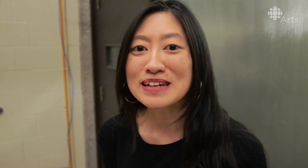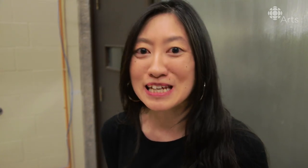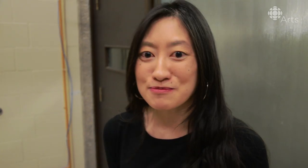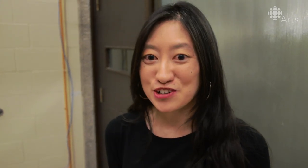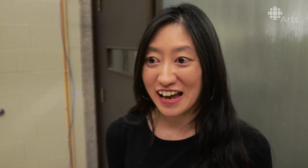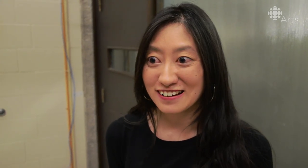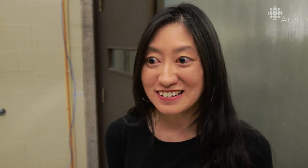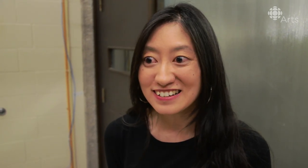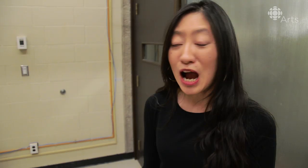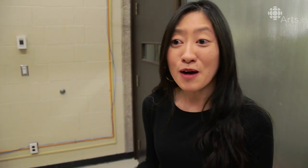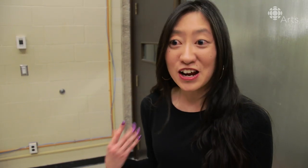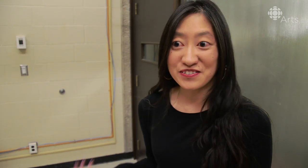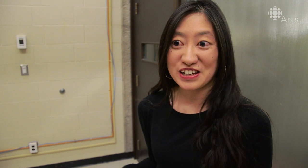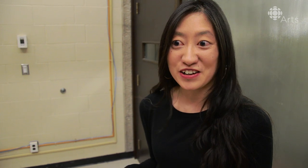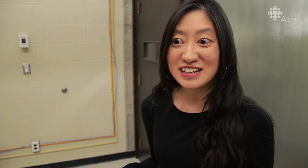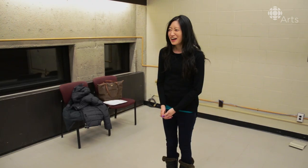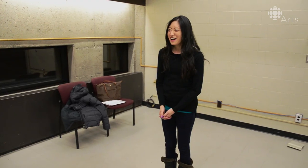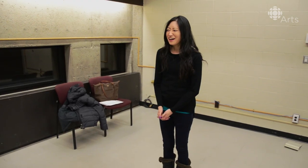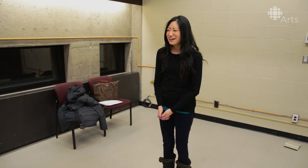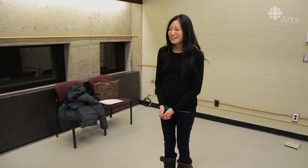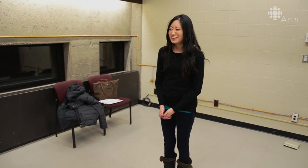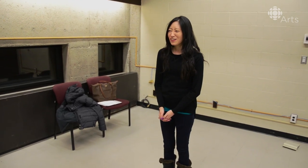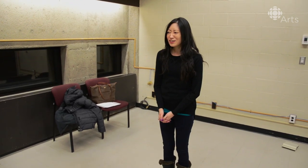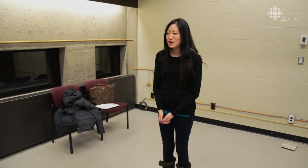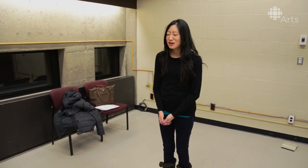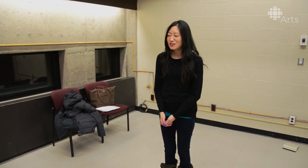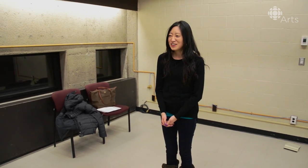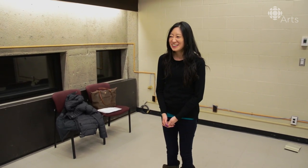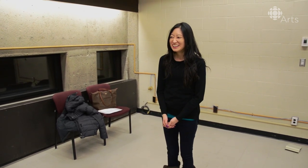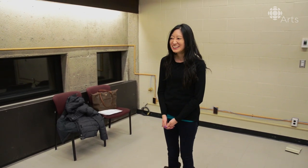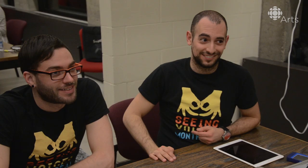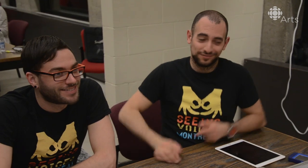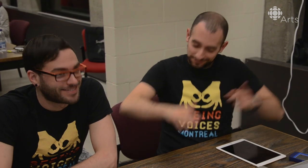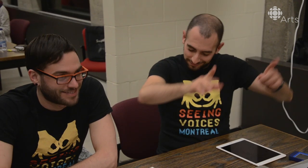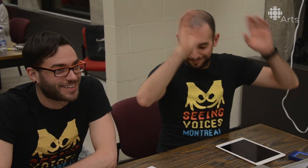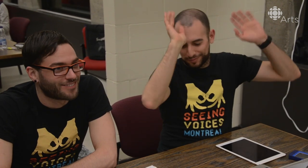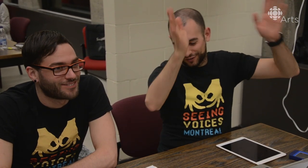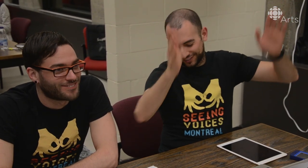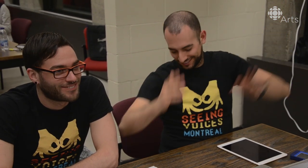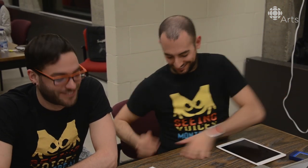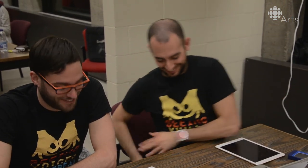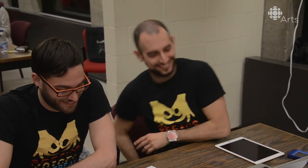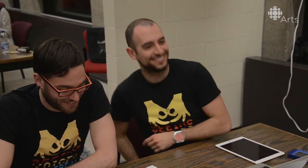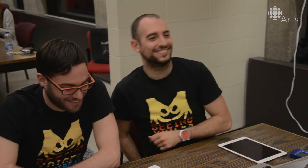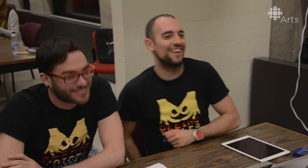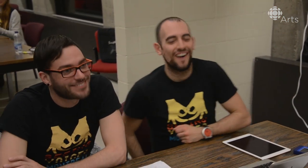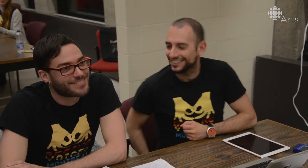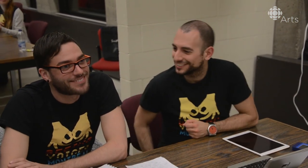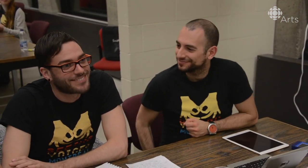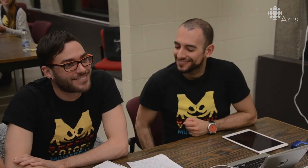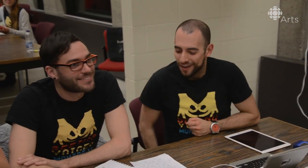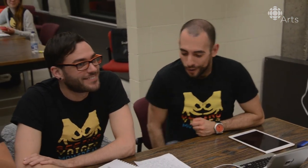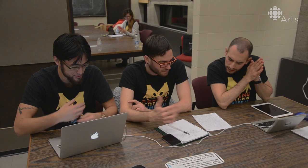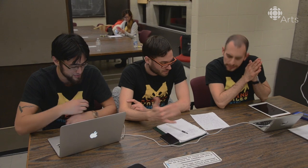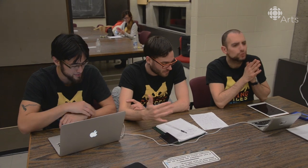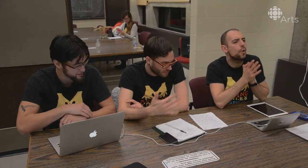My name is Kim Chan. I'm hard of hearing. I really like the concept that they were trying to bridge the gap between the Deaf world, and the hearing world.